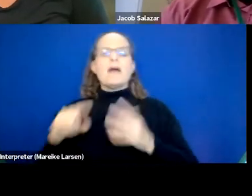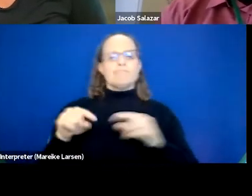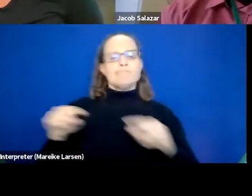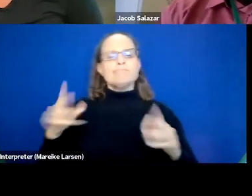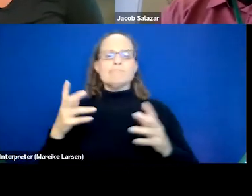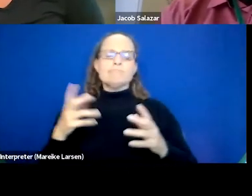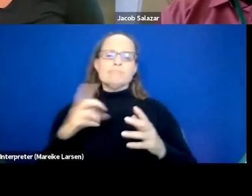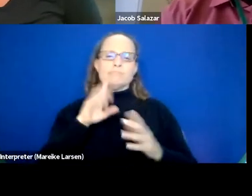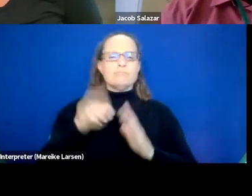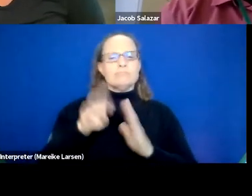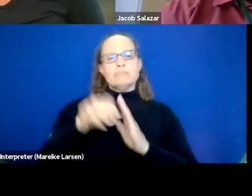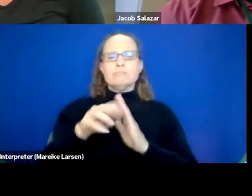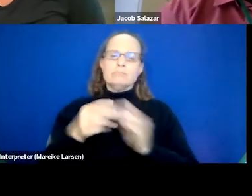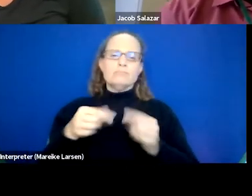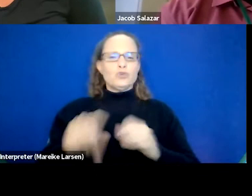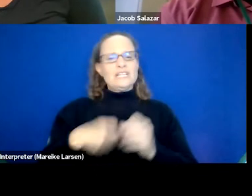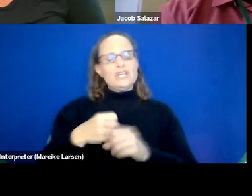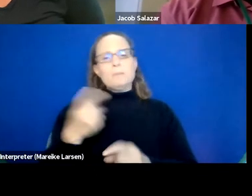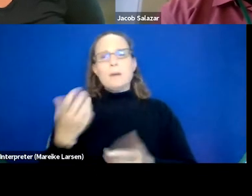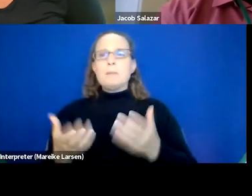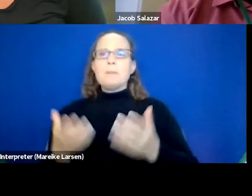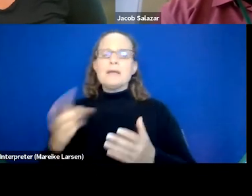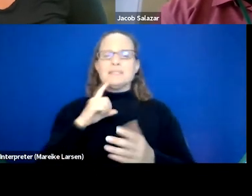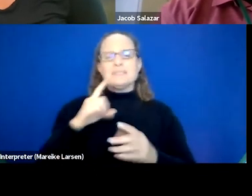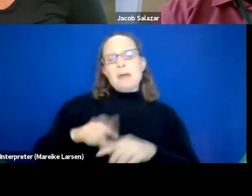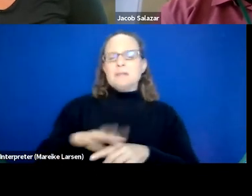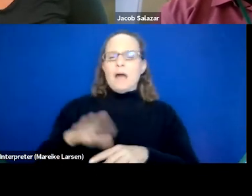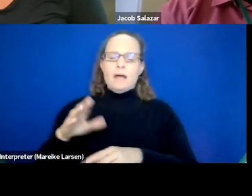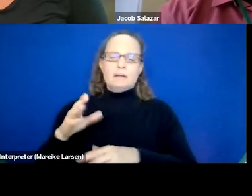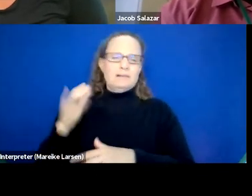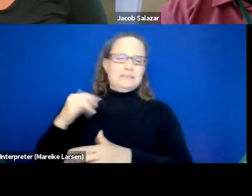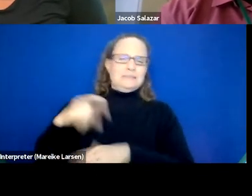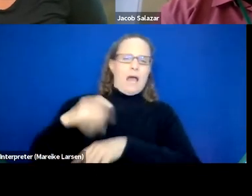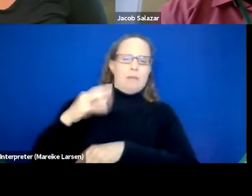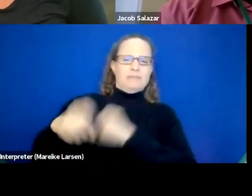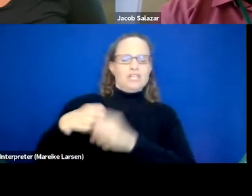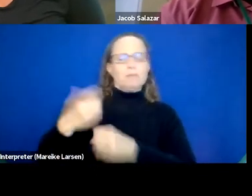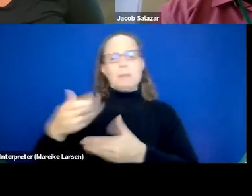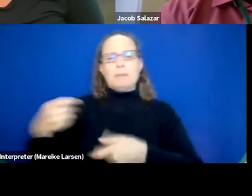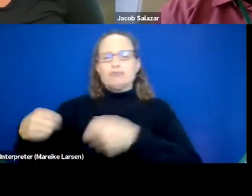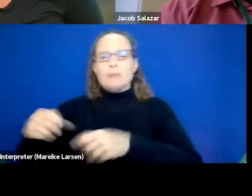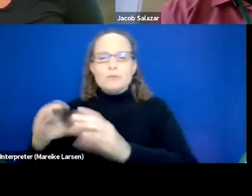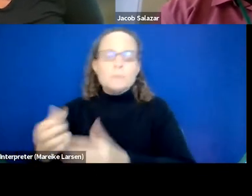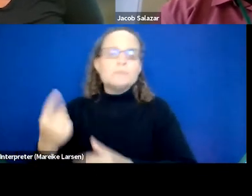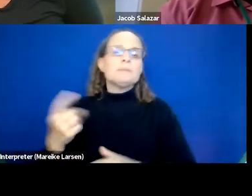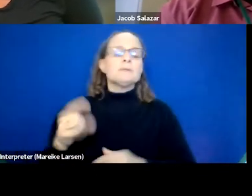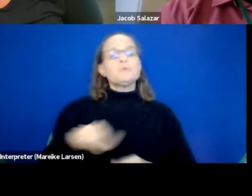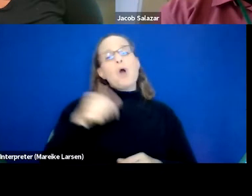But sometimes it might be like bilateral clinic or a drumming group. To some of our other more traditional